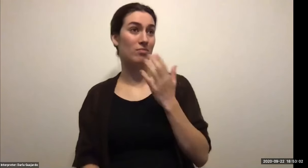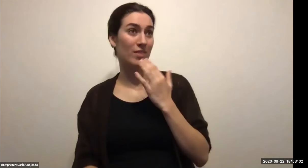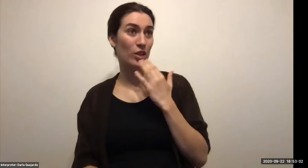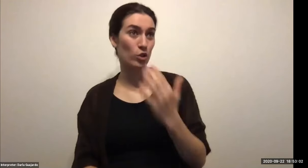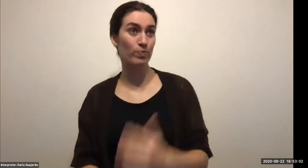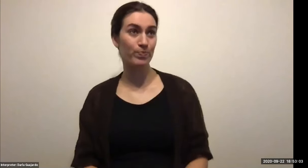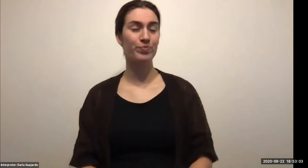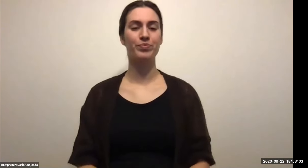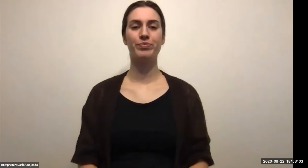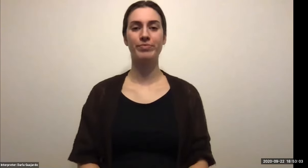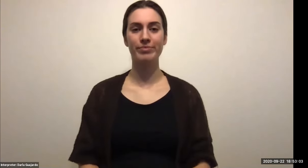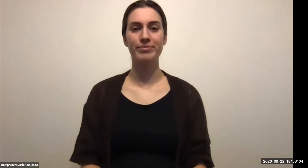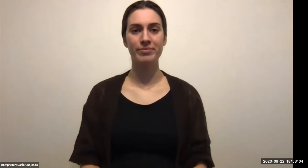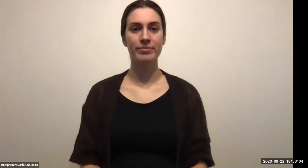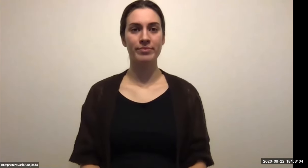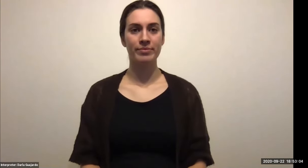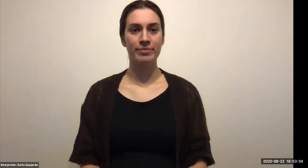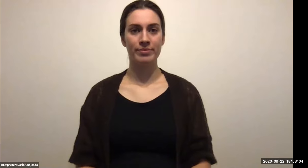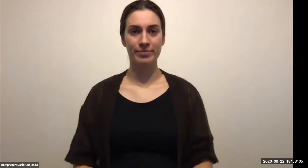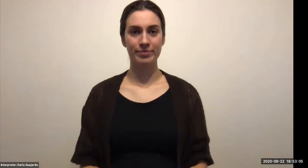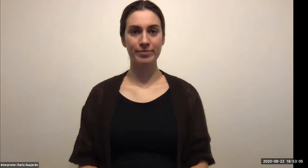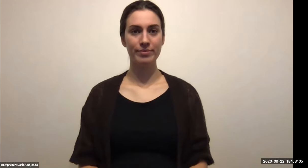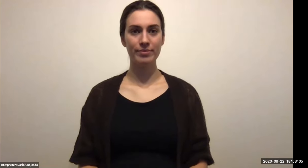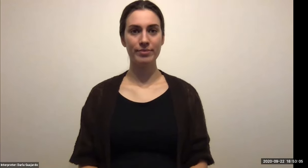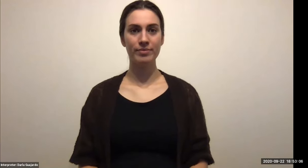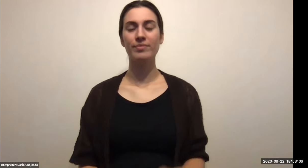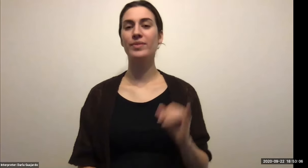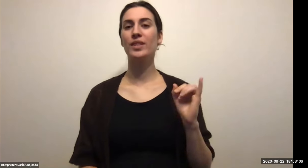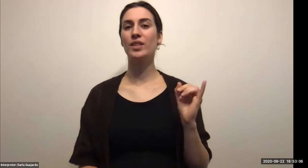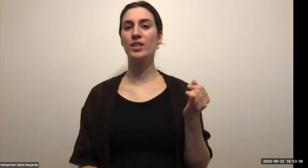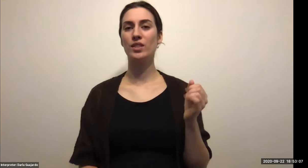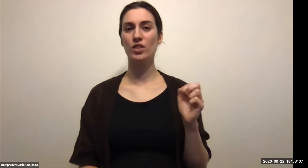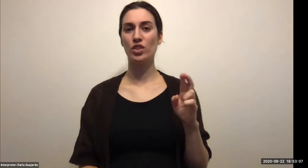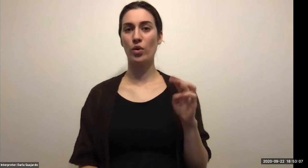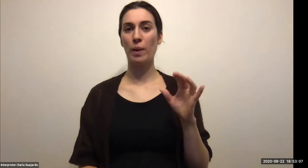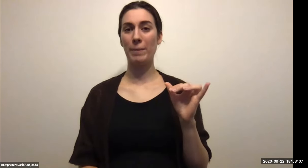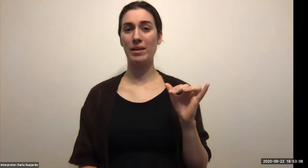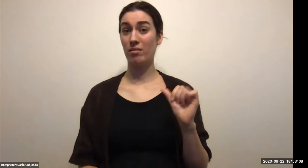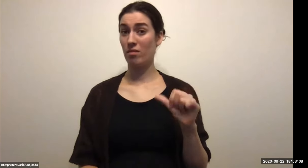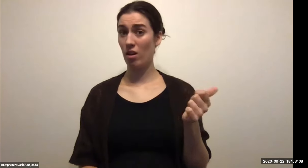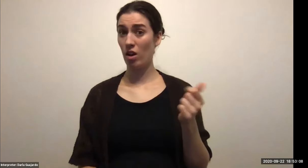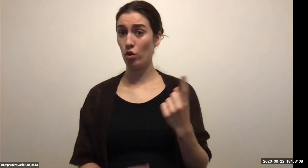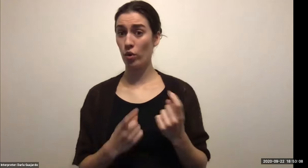Keith Wolling: And it may not be the first one, but the goal is to have the job before you graduate. When I was at alrighty